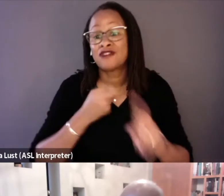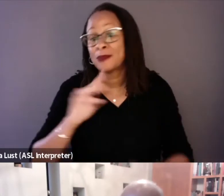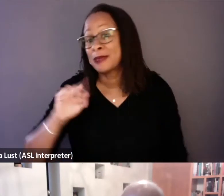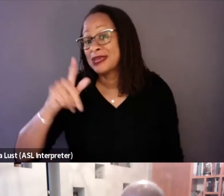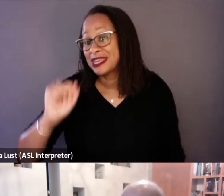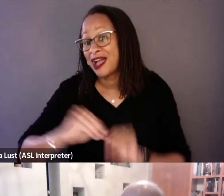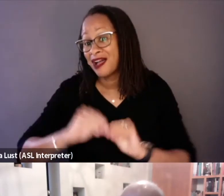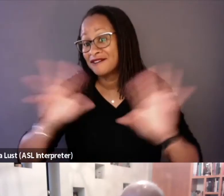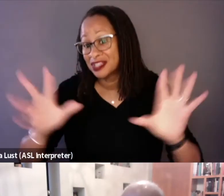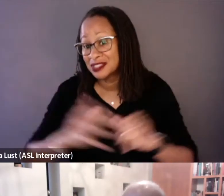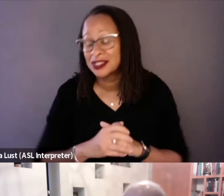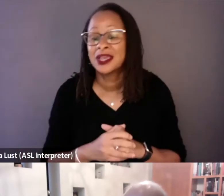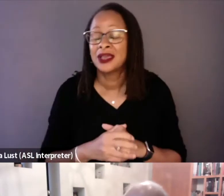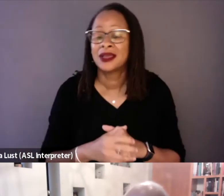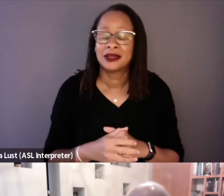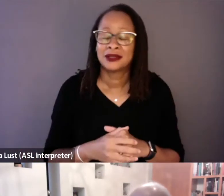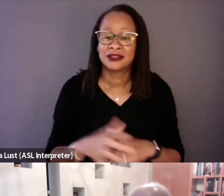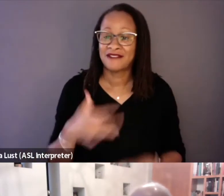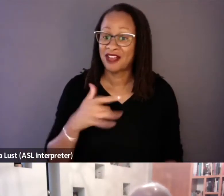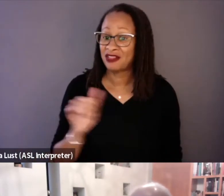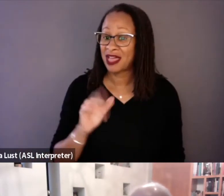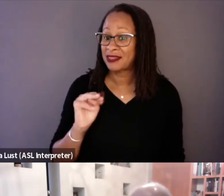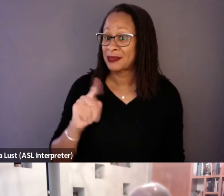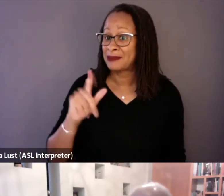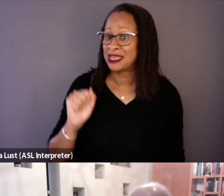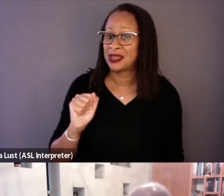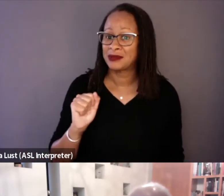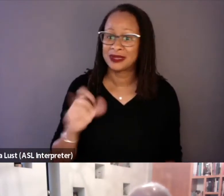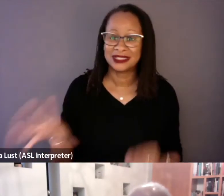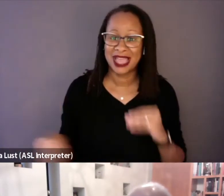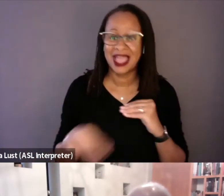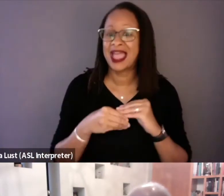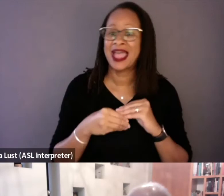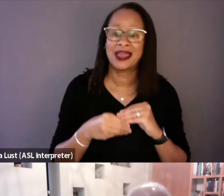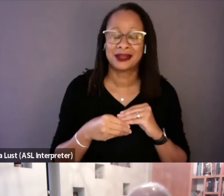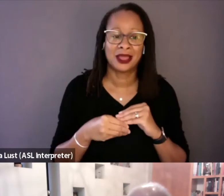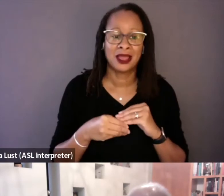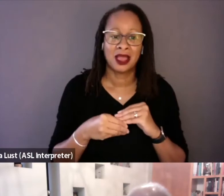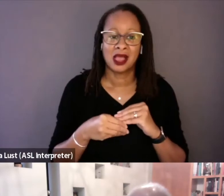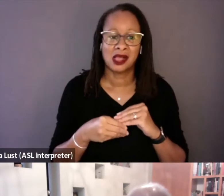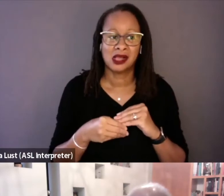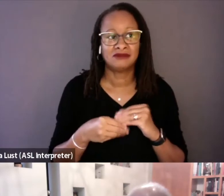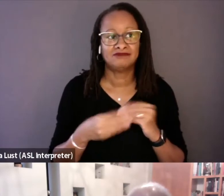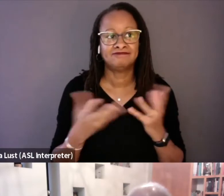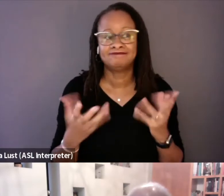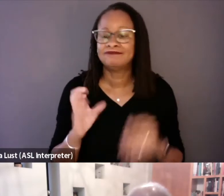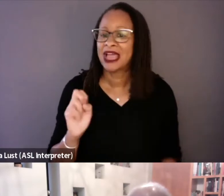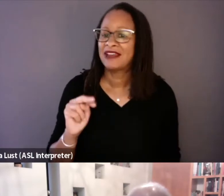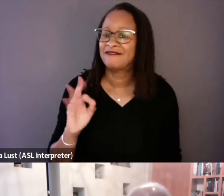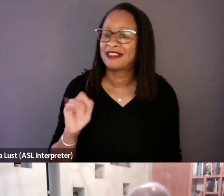So it also felt like the media was inflaming the community outside to get to the place where they did,